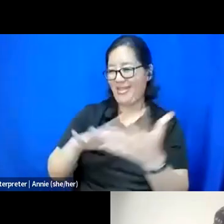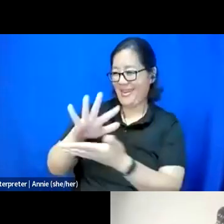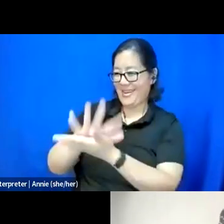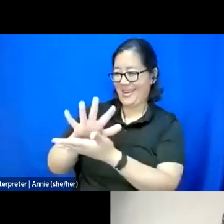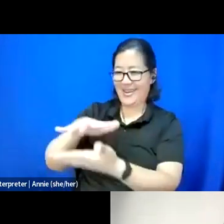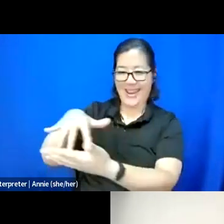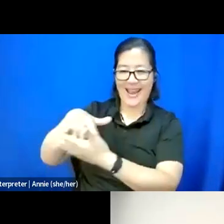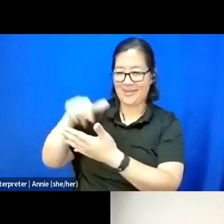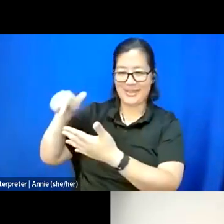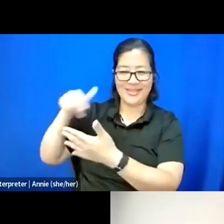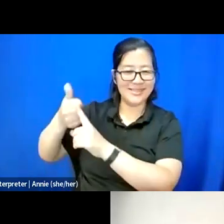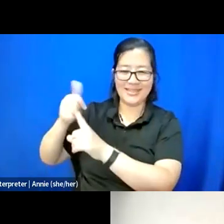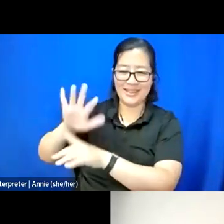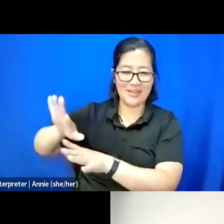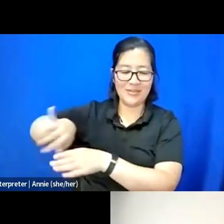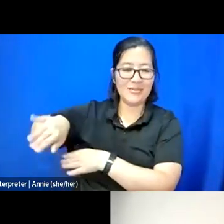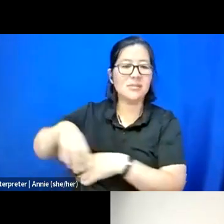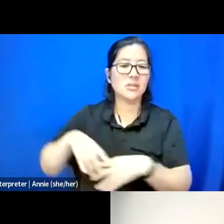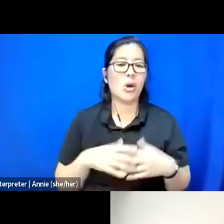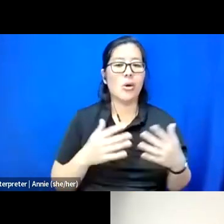And so, I'm just echoing what my fellow said, basically.